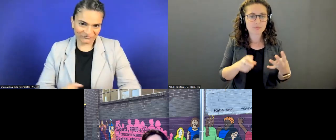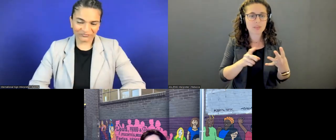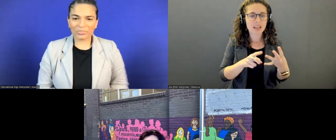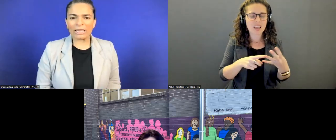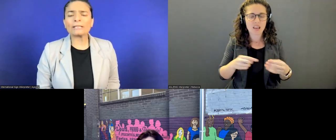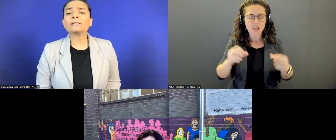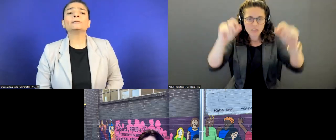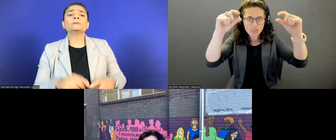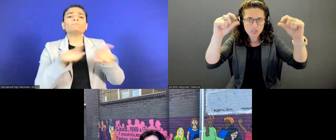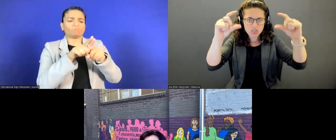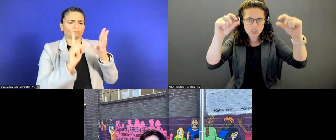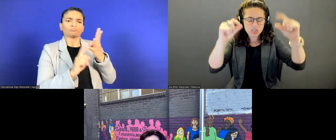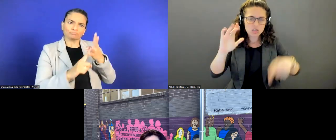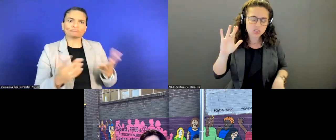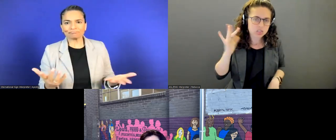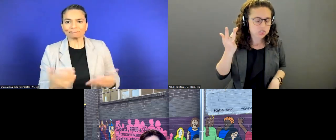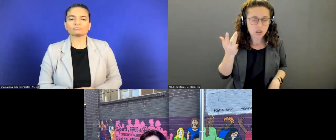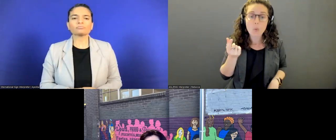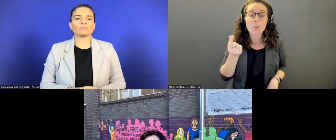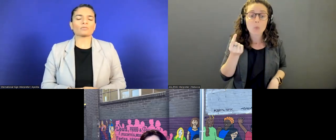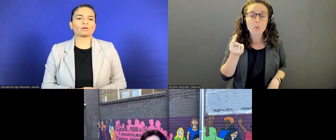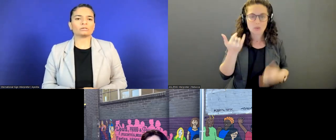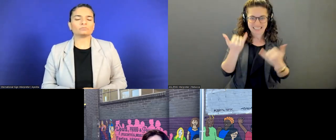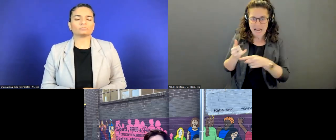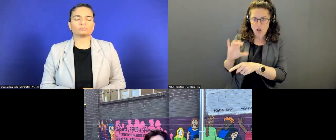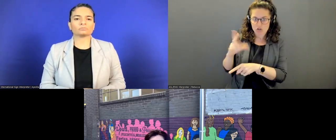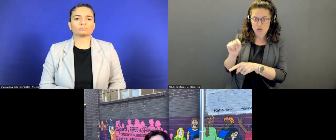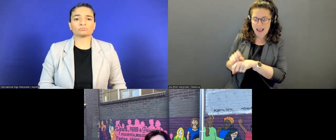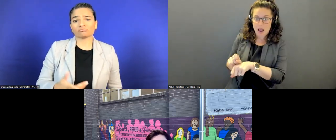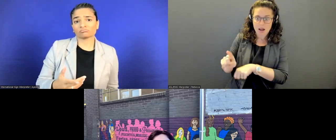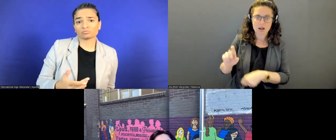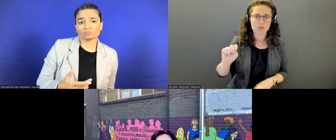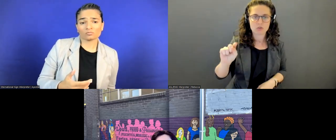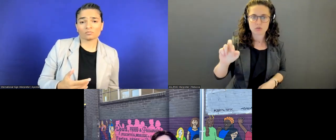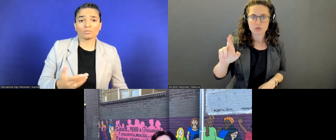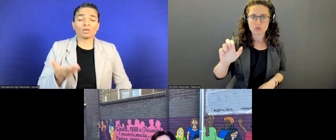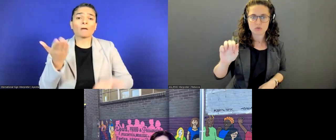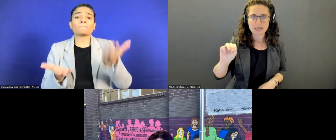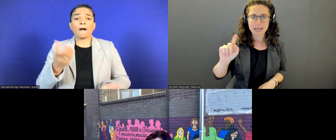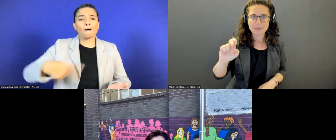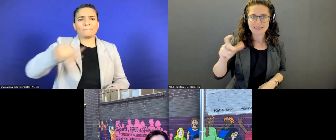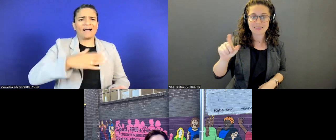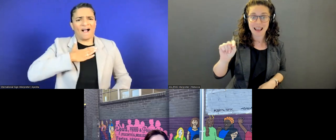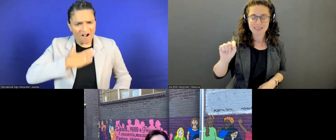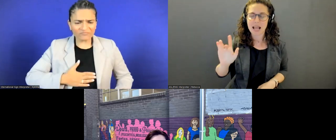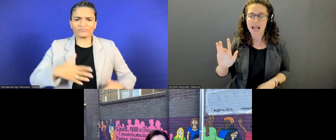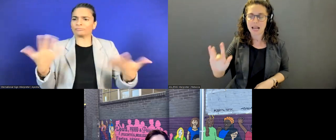window, you can use the link that I'm putting in the chat, it's a StreamText chat so you